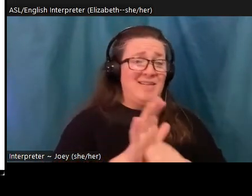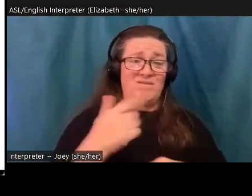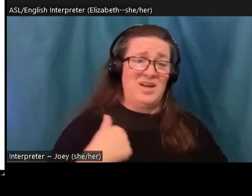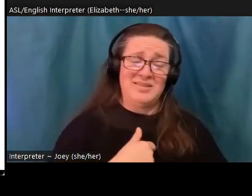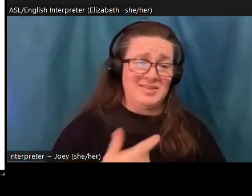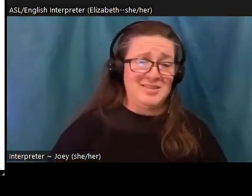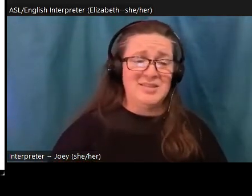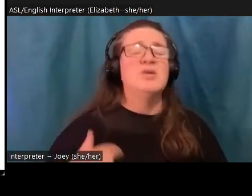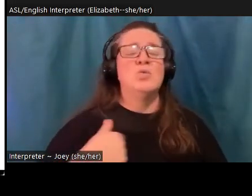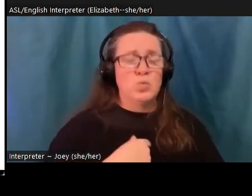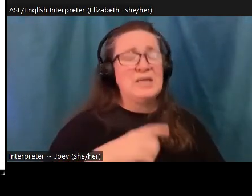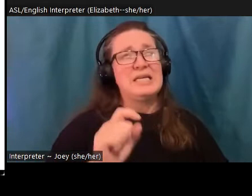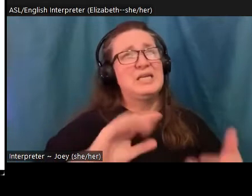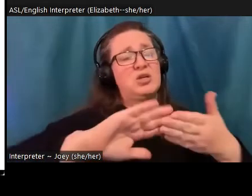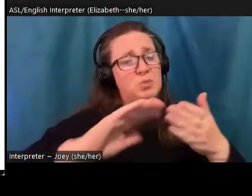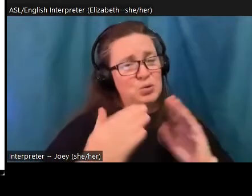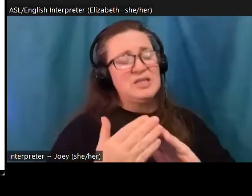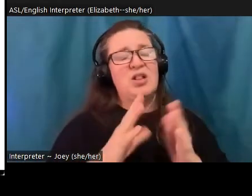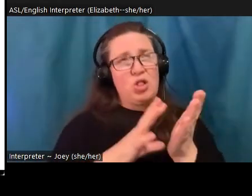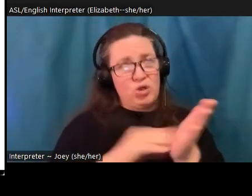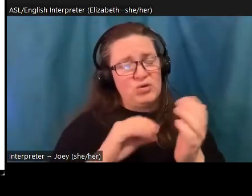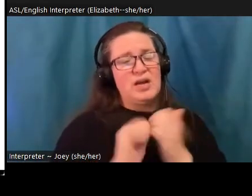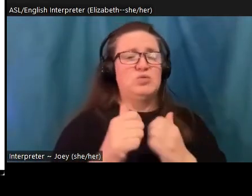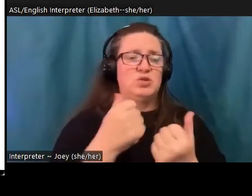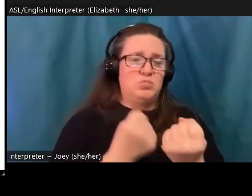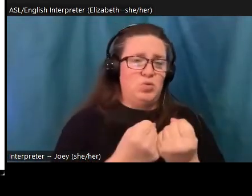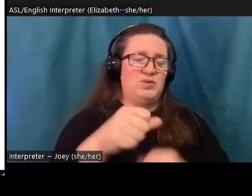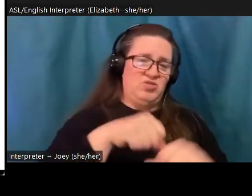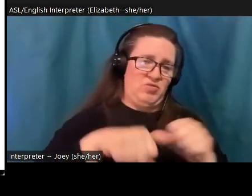communities to learn how to support each other. One of those